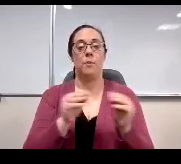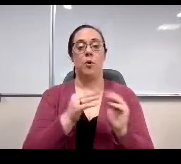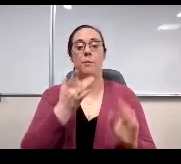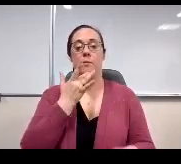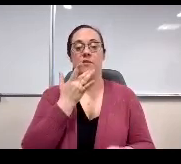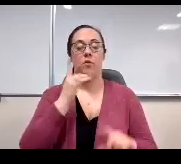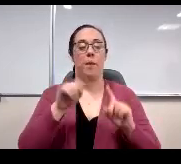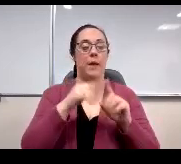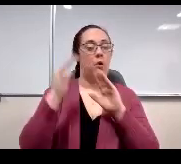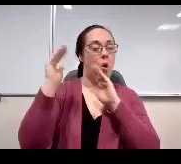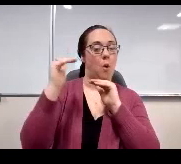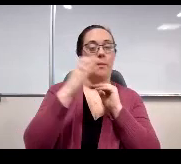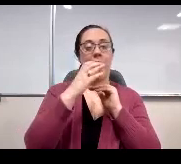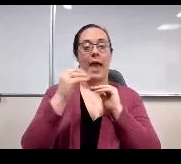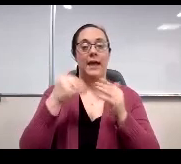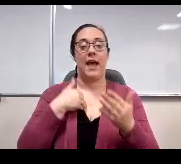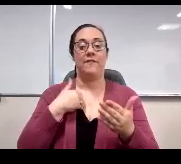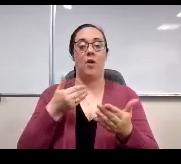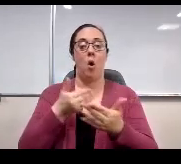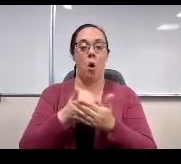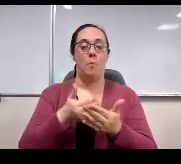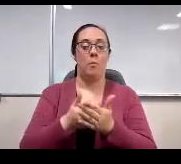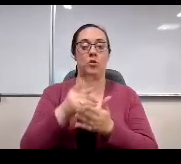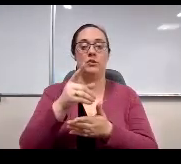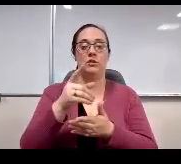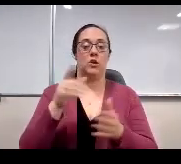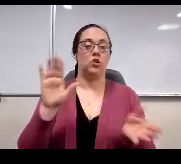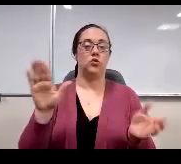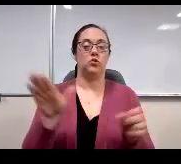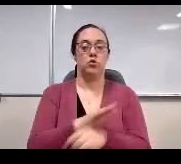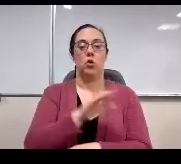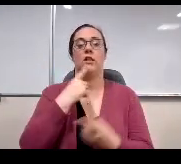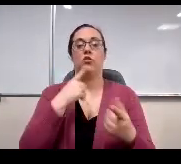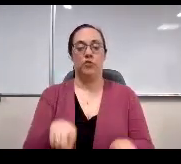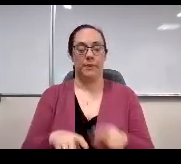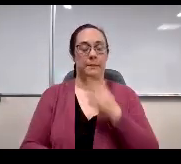perceptions about hope and have nearly total agreement by all respondent groups. Next line please.